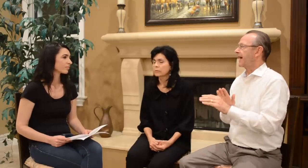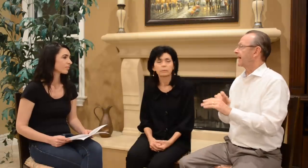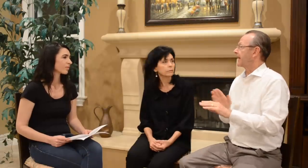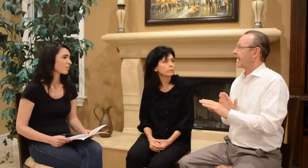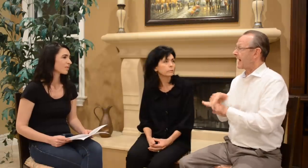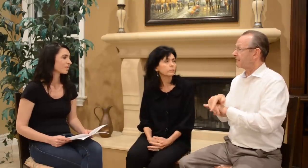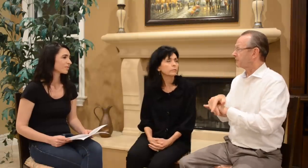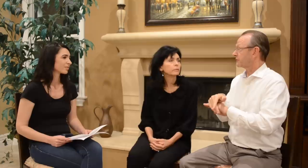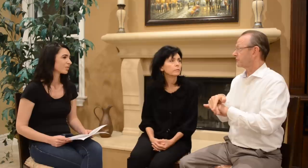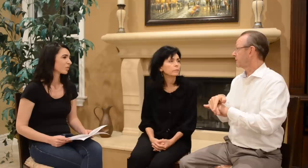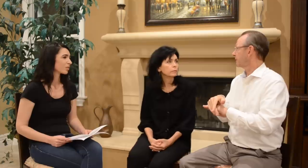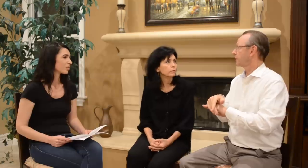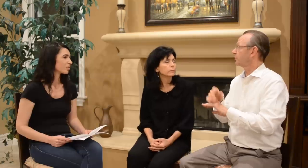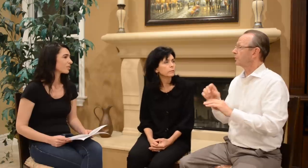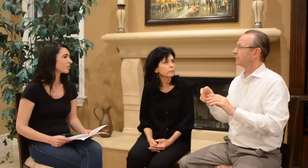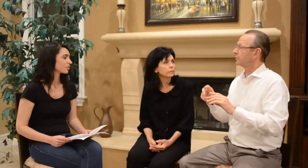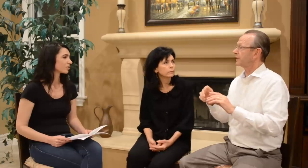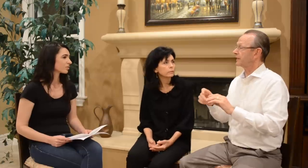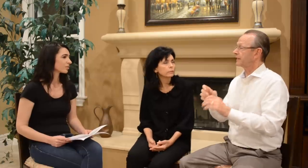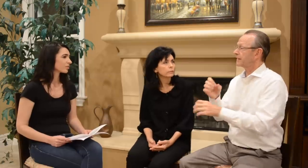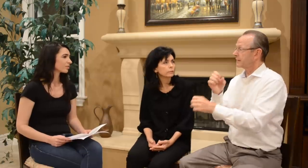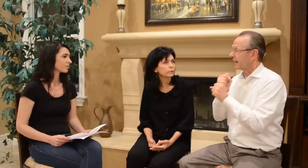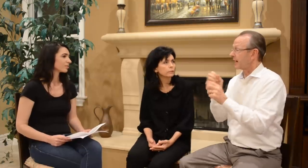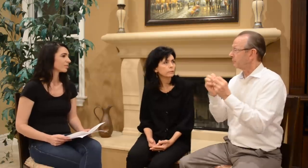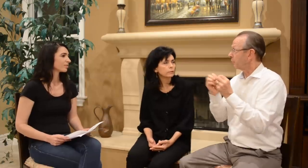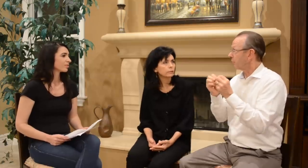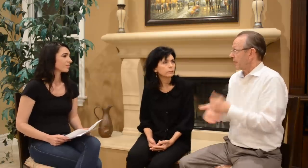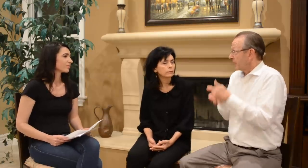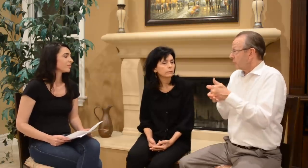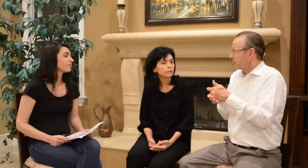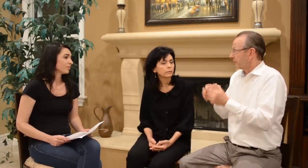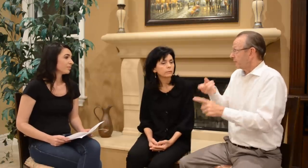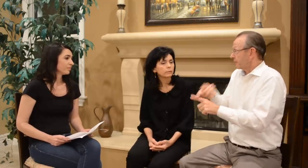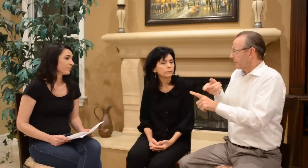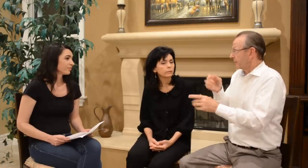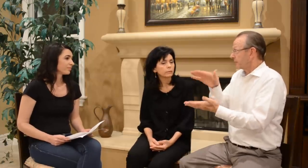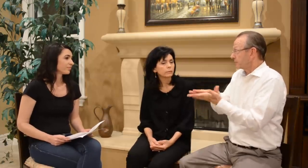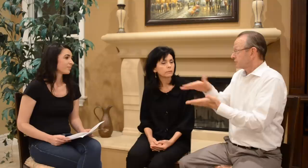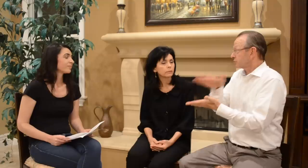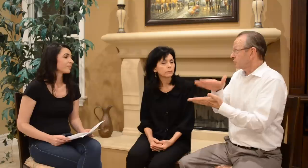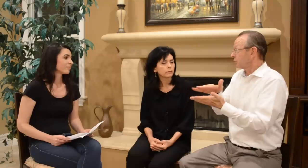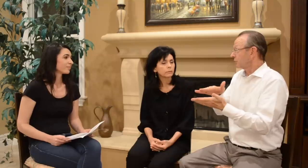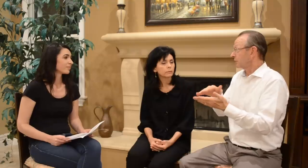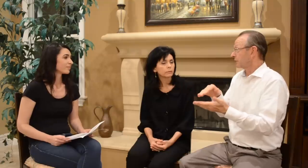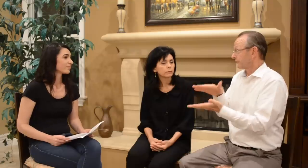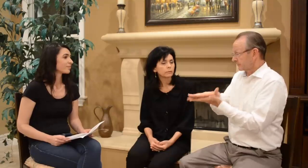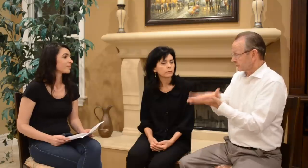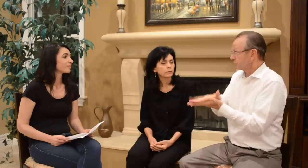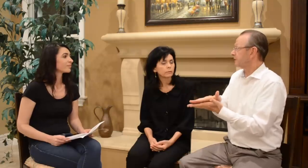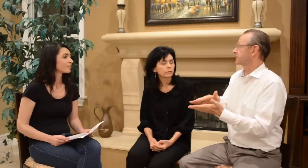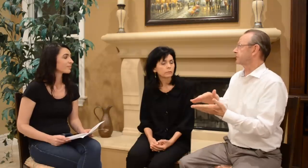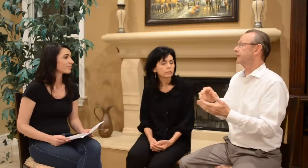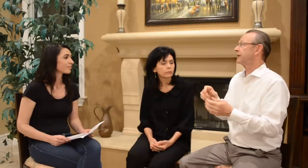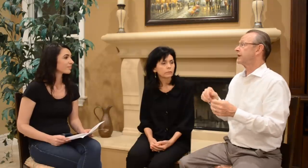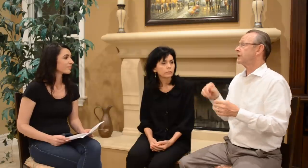and after we got more help from the school district,